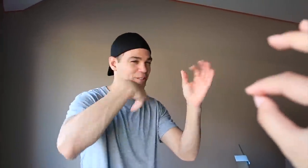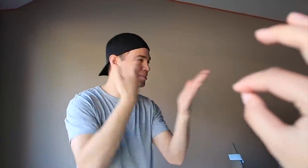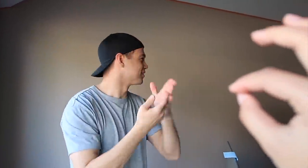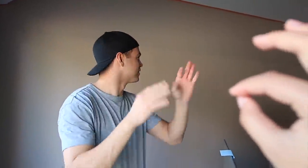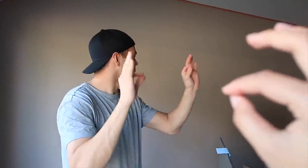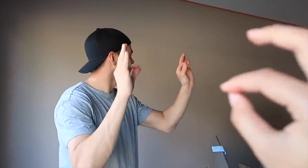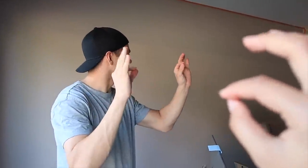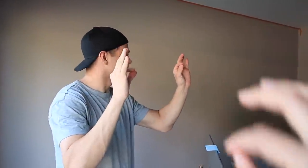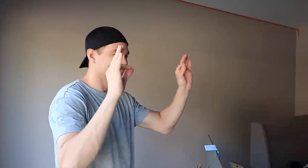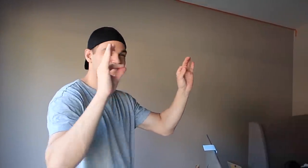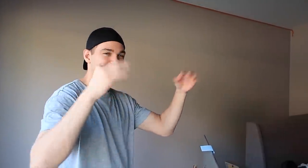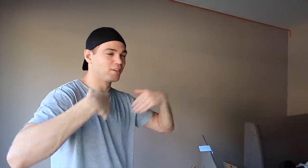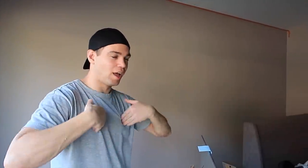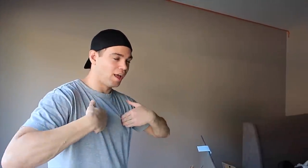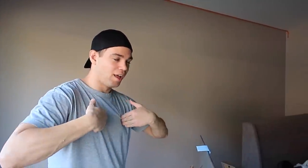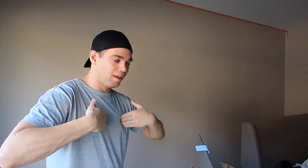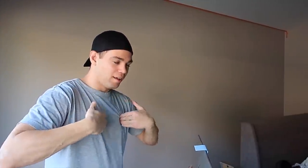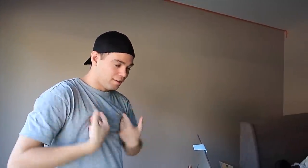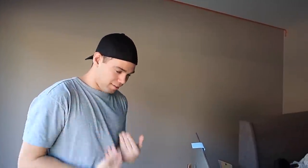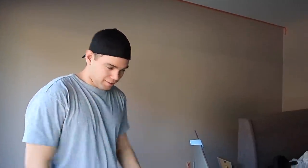👌looks good E: looks good I'm tired!